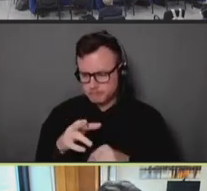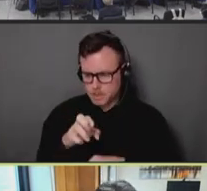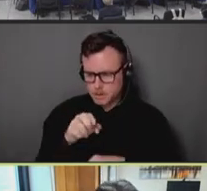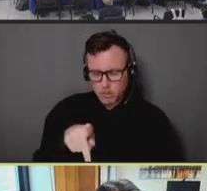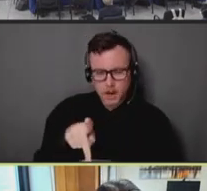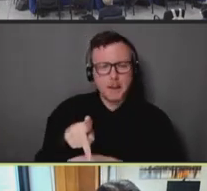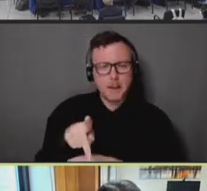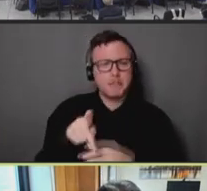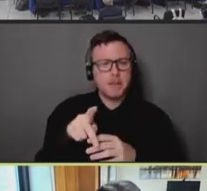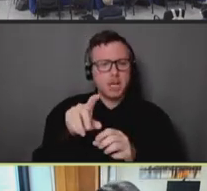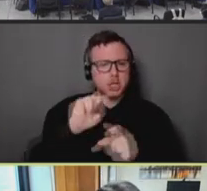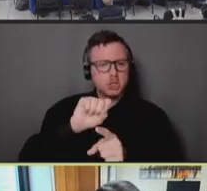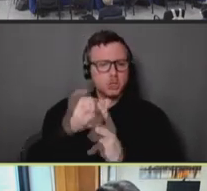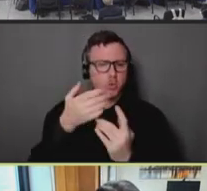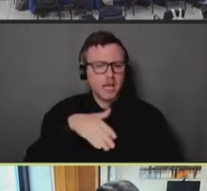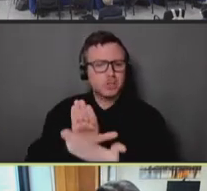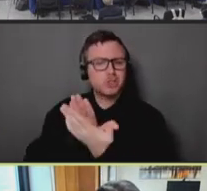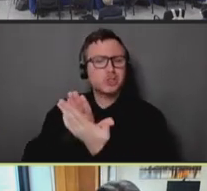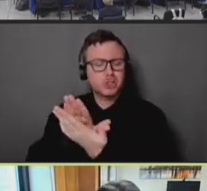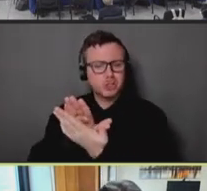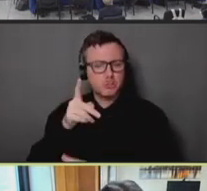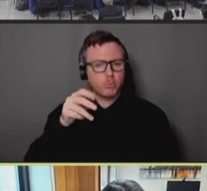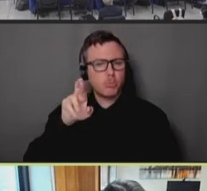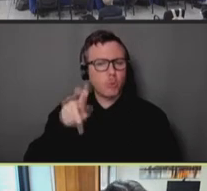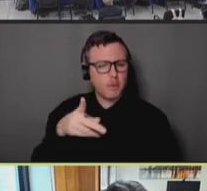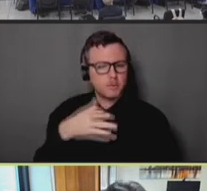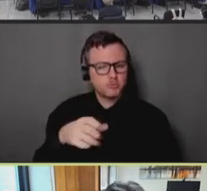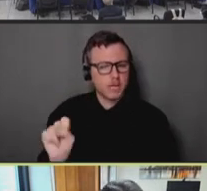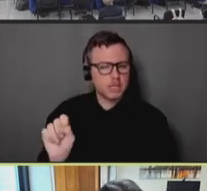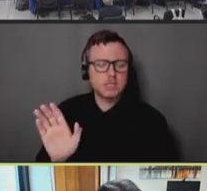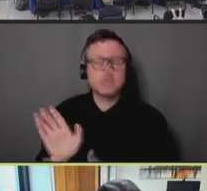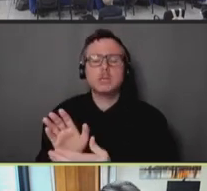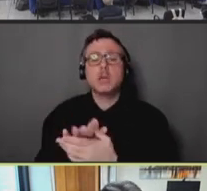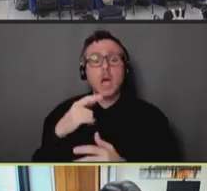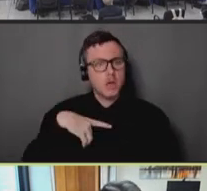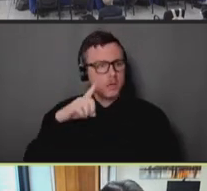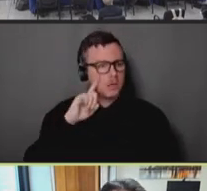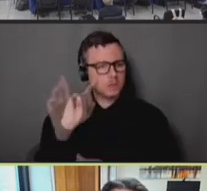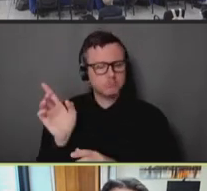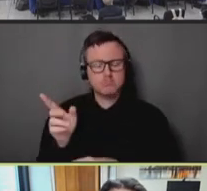So that's an extraordinary thing, and folks should be commended for being innovative,